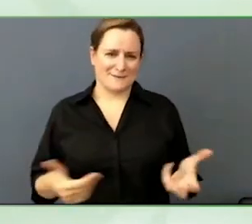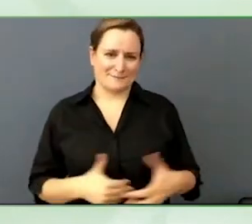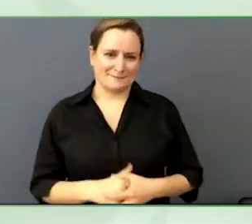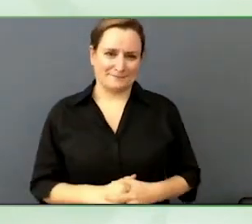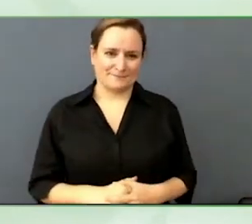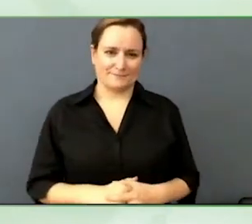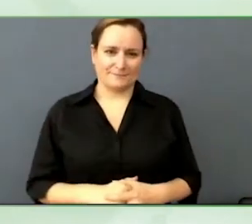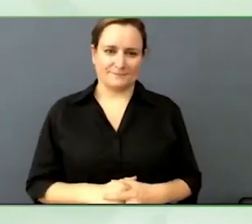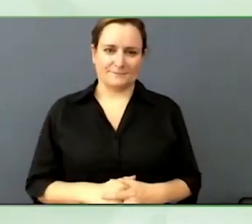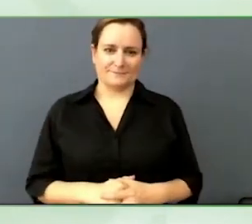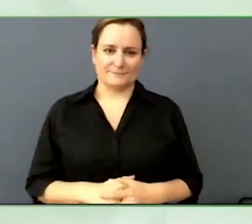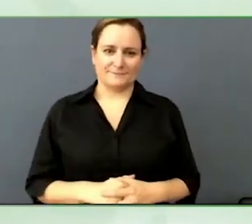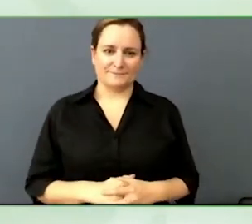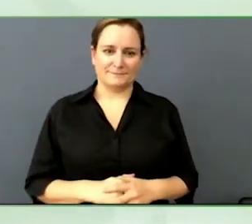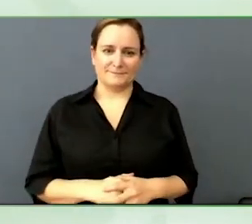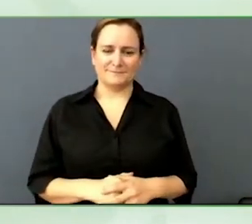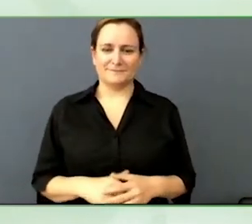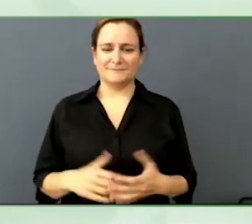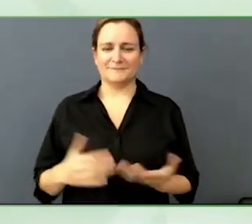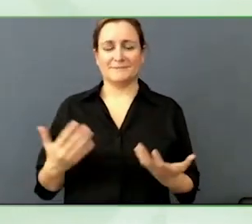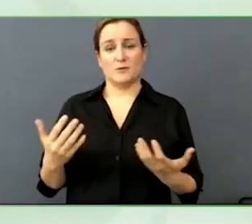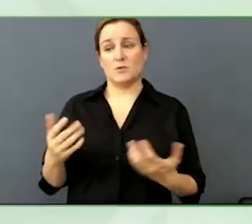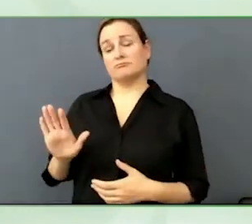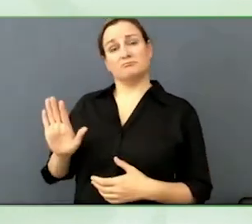cable package and who knows what else. Content is everywhere.